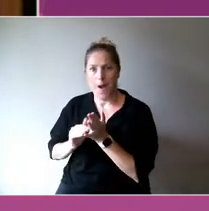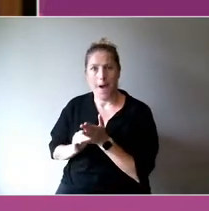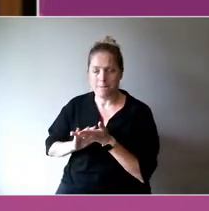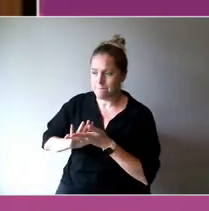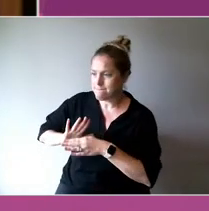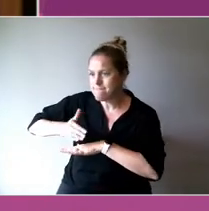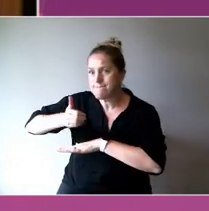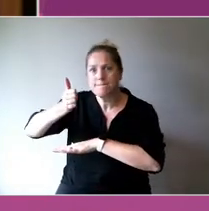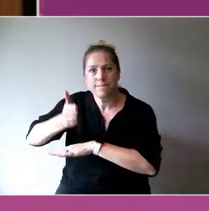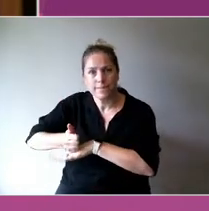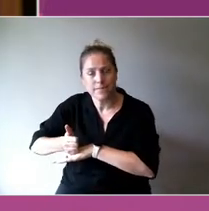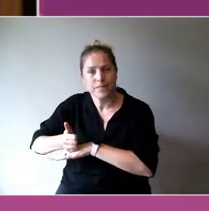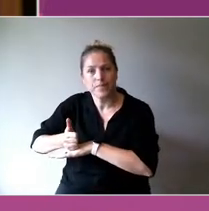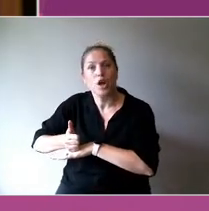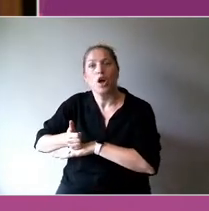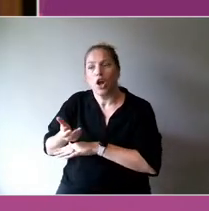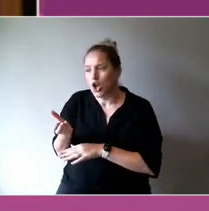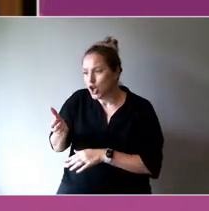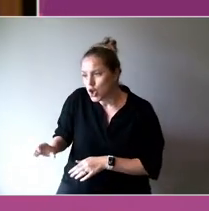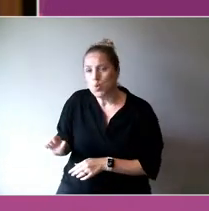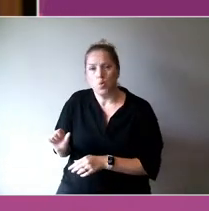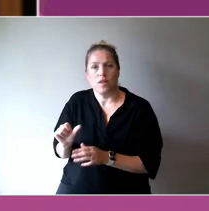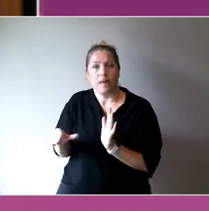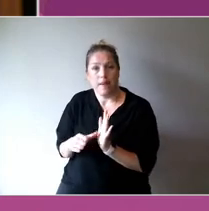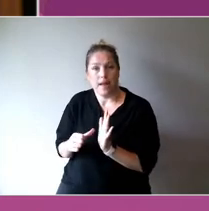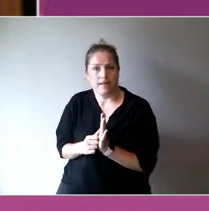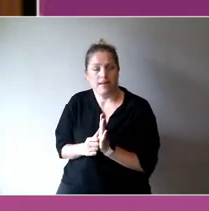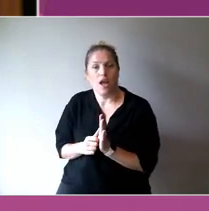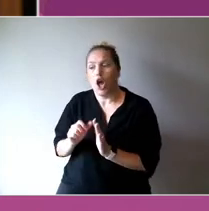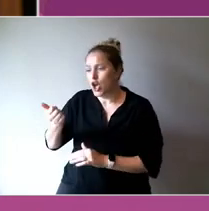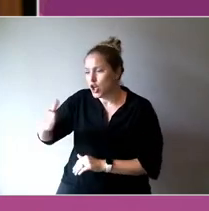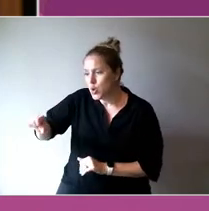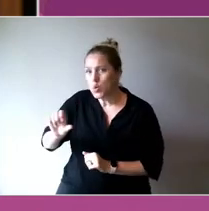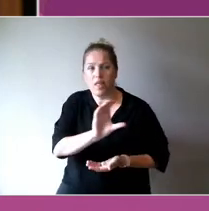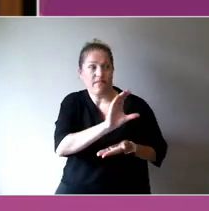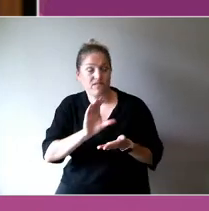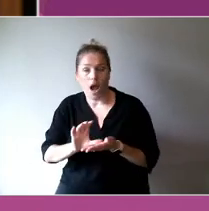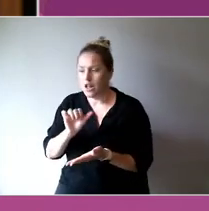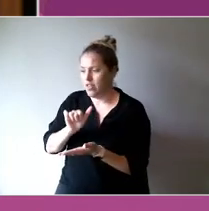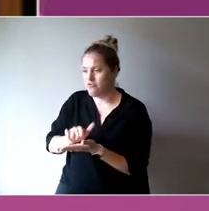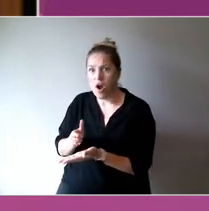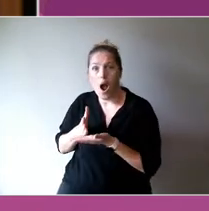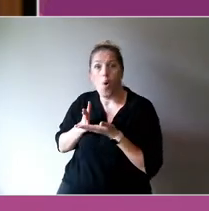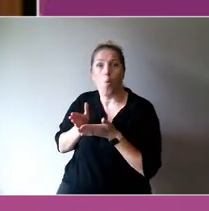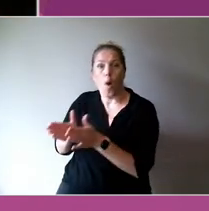then decide to do collectively are impact ful and work and apply the evidence with fidelity.